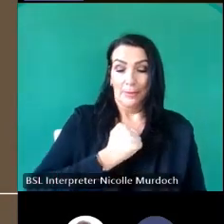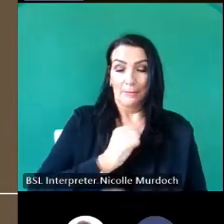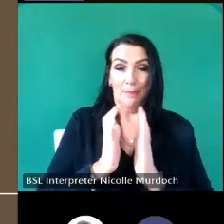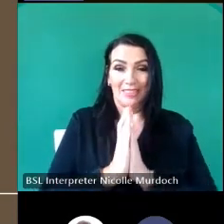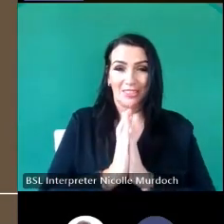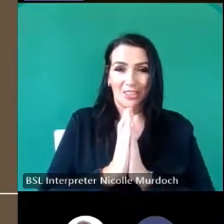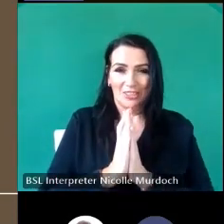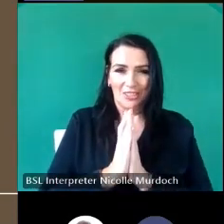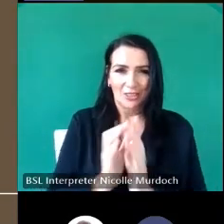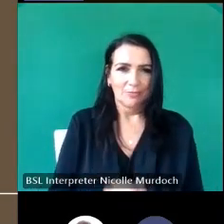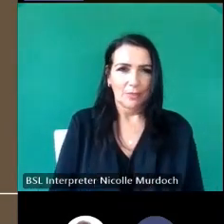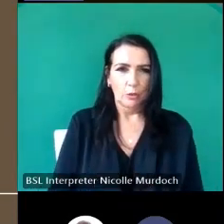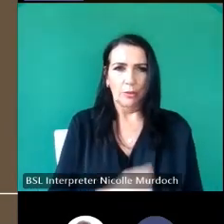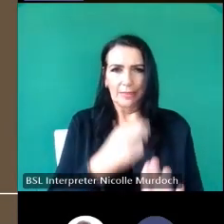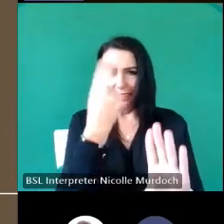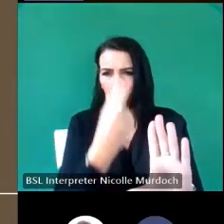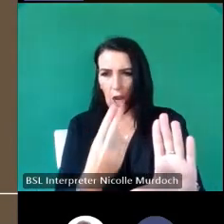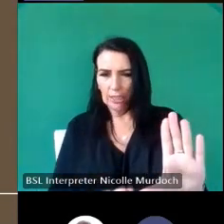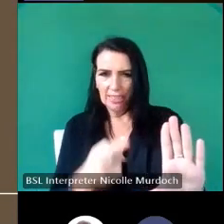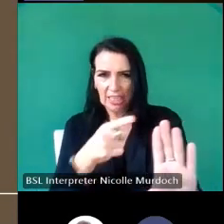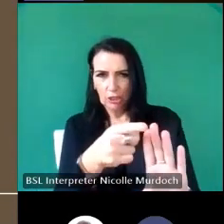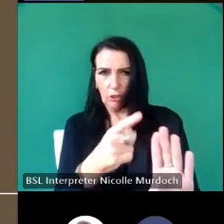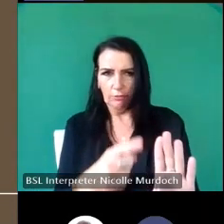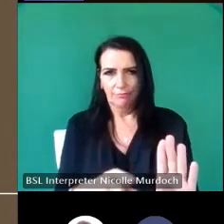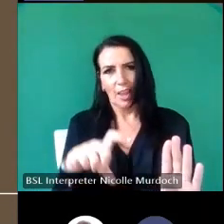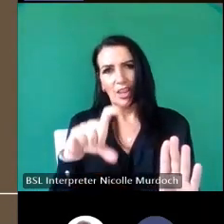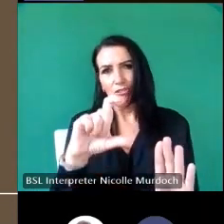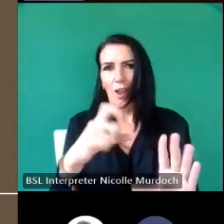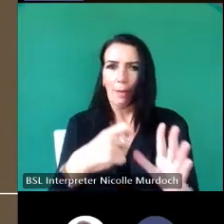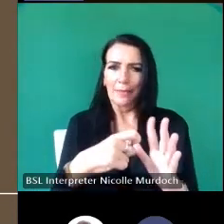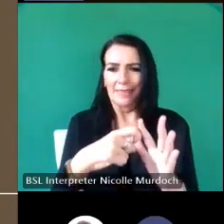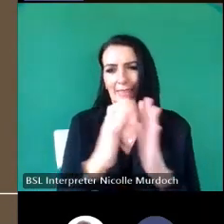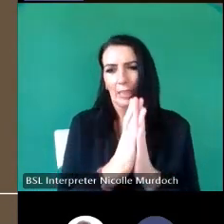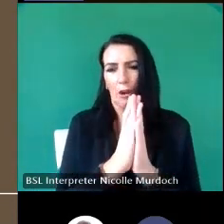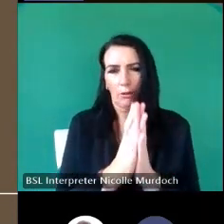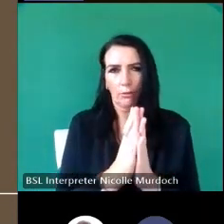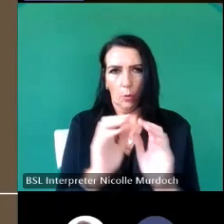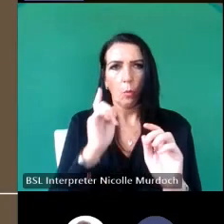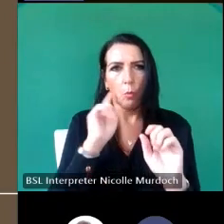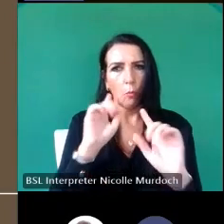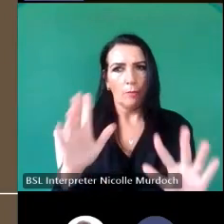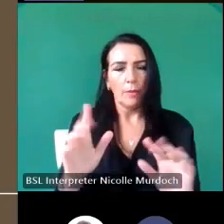architecture of crownman Kirk is well documented Crown's got an entry in the buildings of Scotland